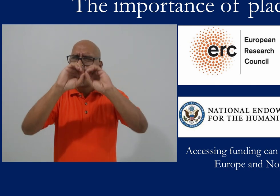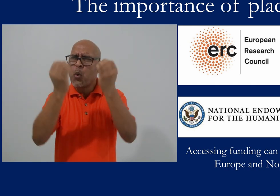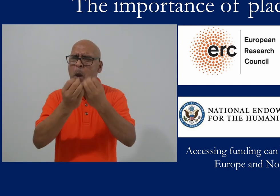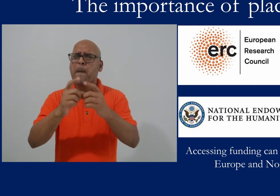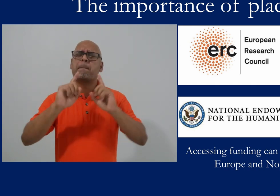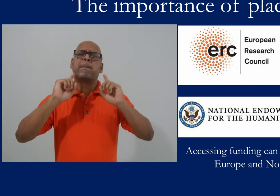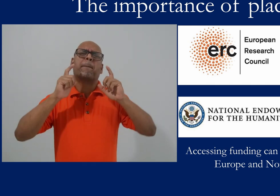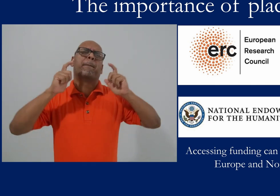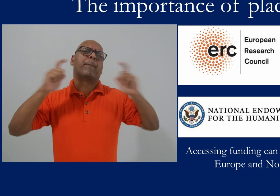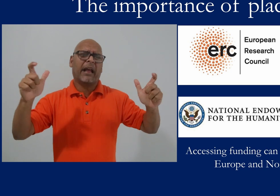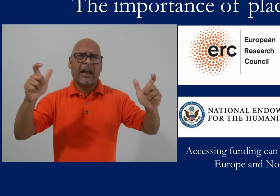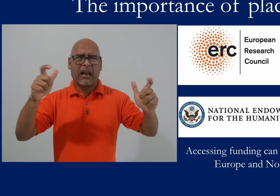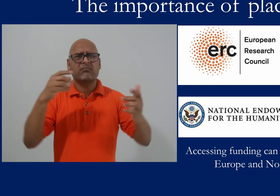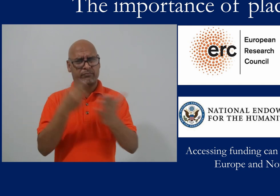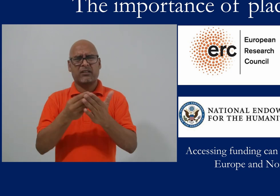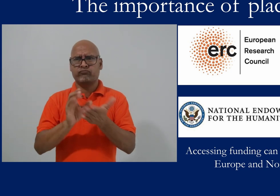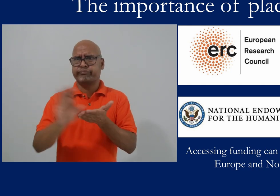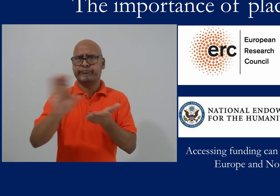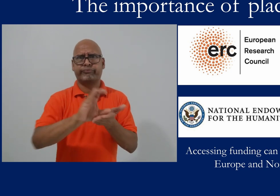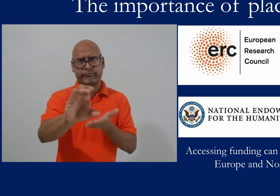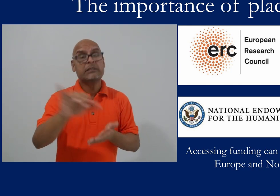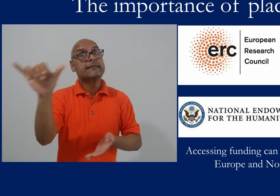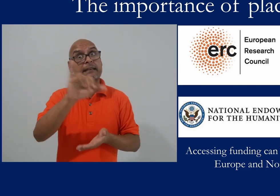In North America and in Europe